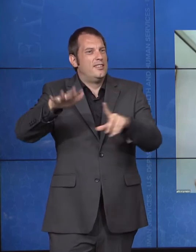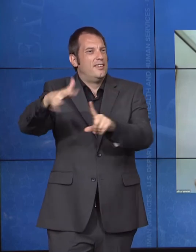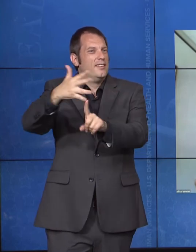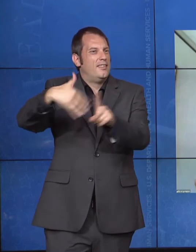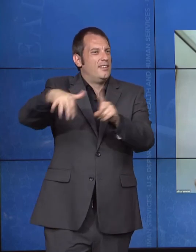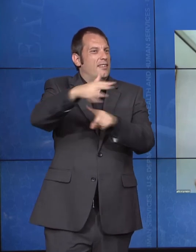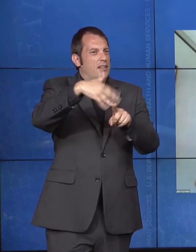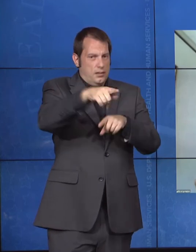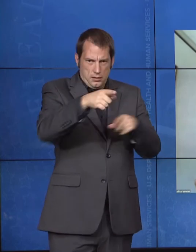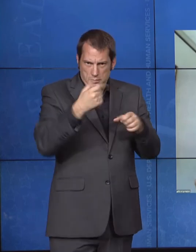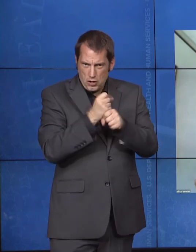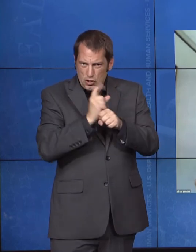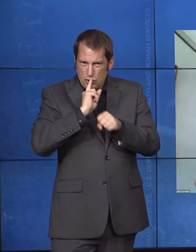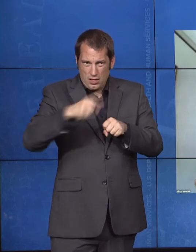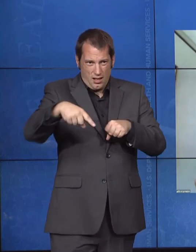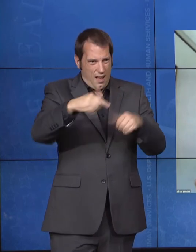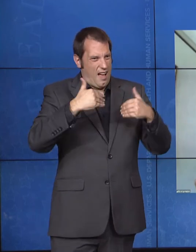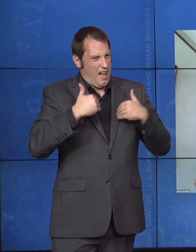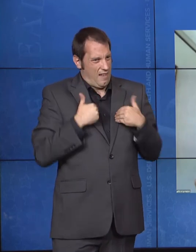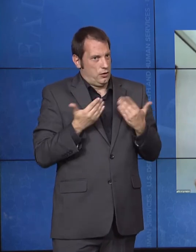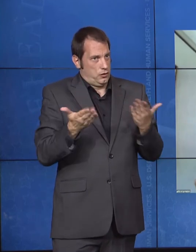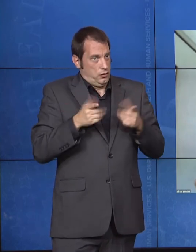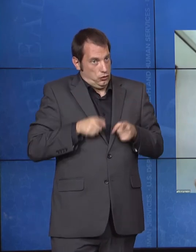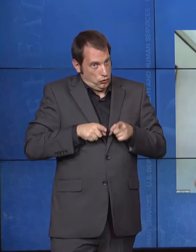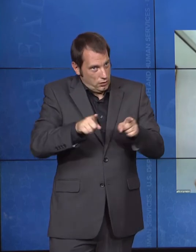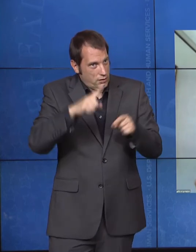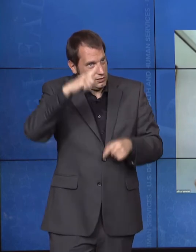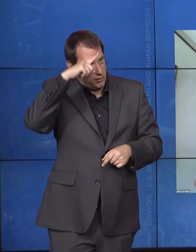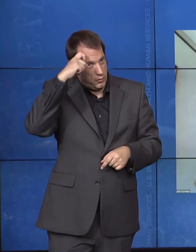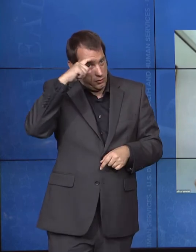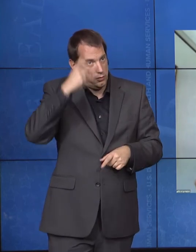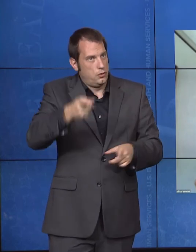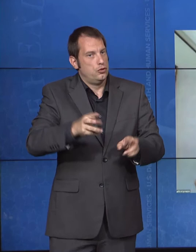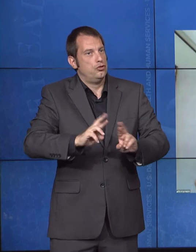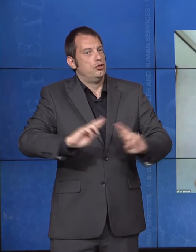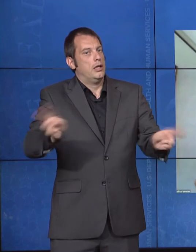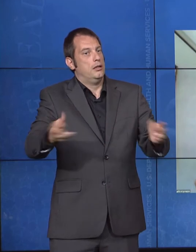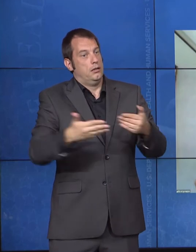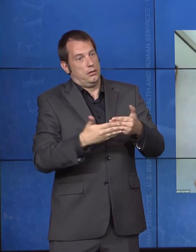so that they will be ready to go to public school. And we're talking about children who